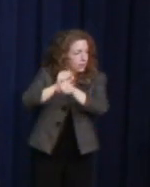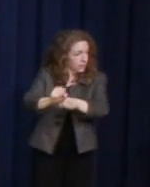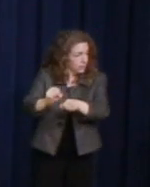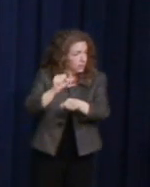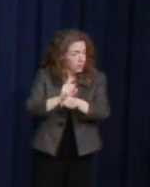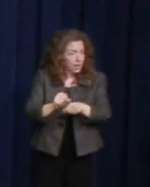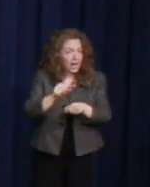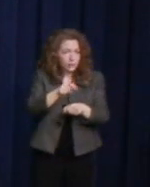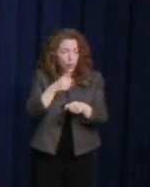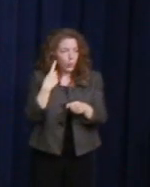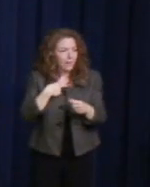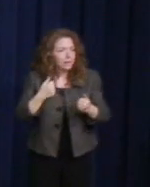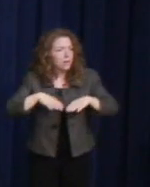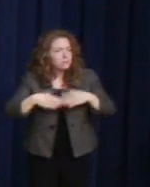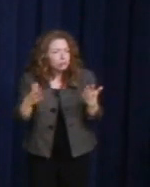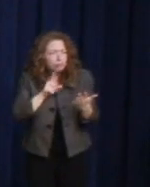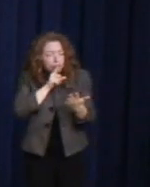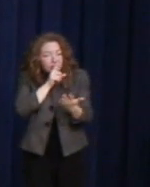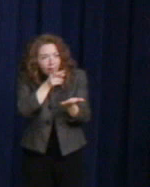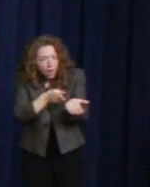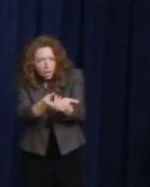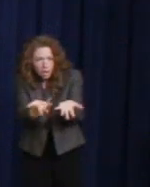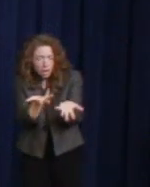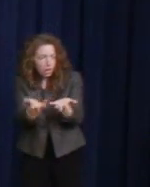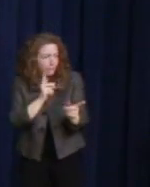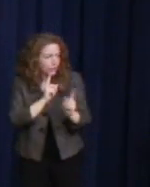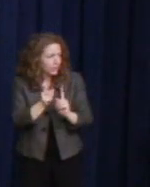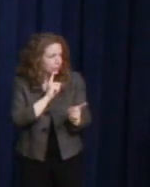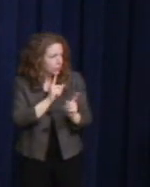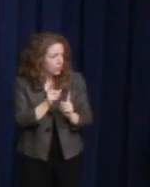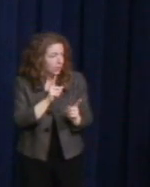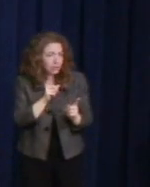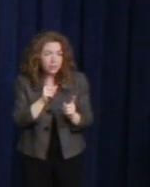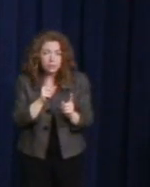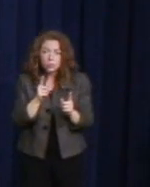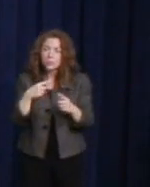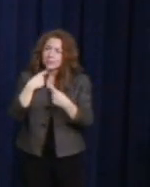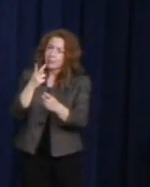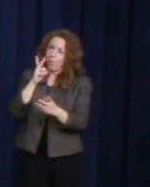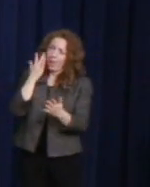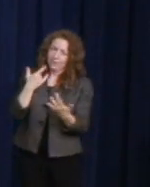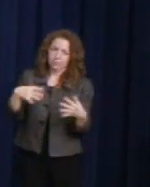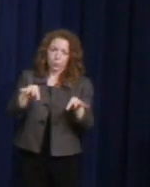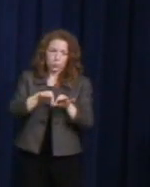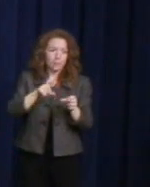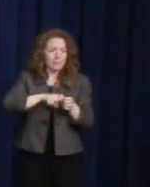about the importance of being out, being gay, and doing what's right.